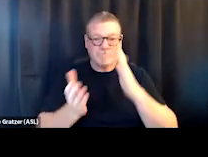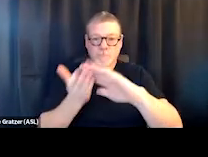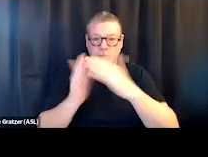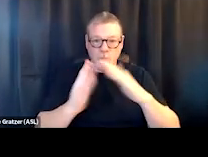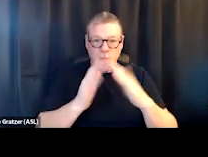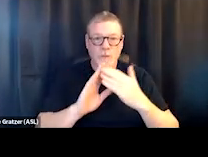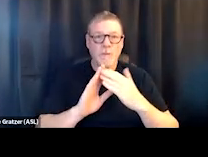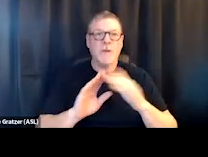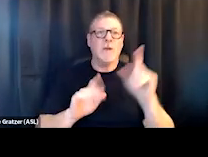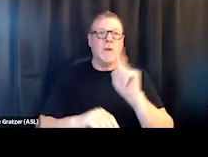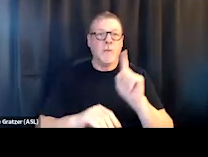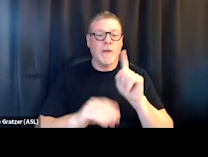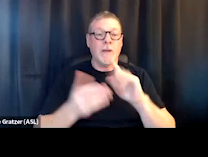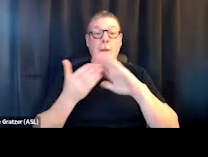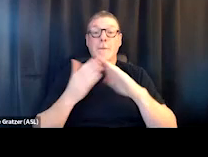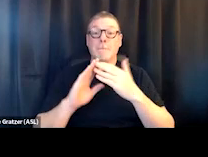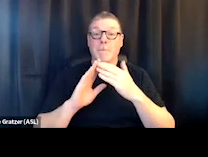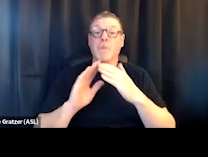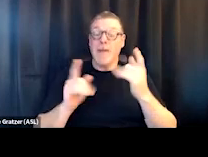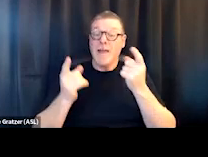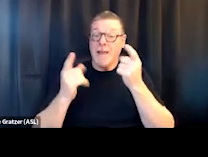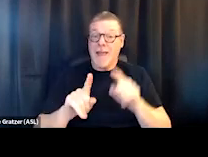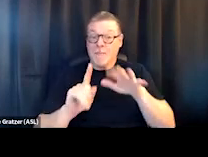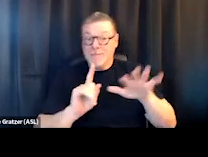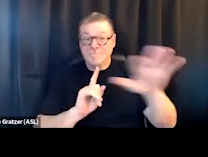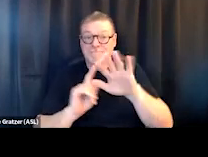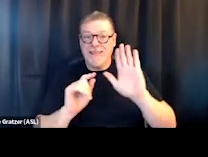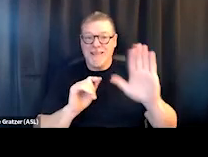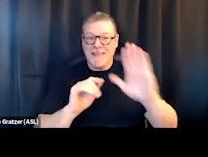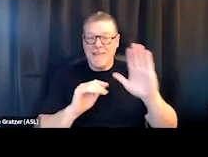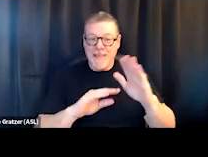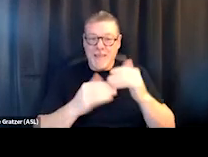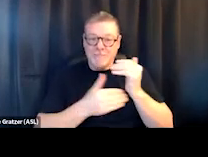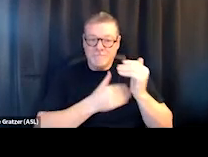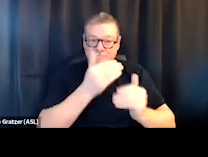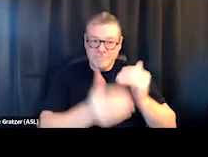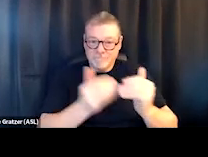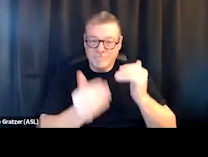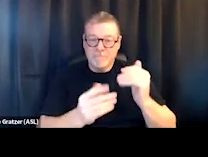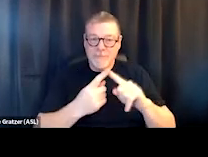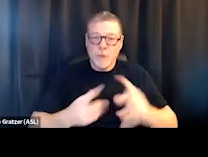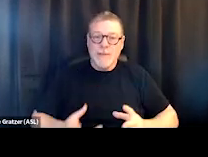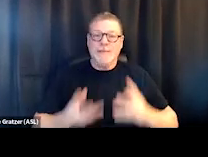where the community happens to be at in their progression in accepting and responding